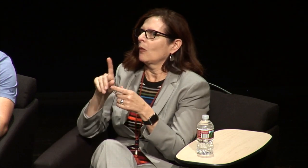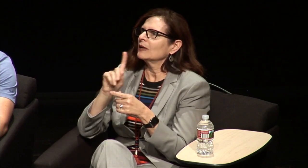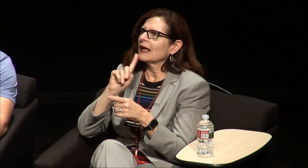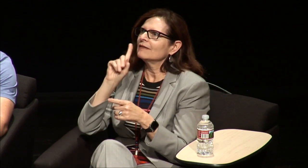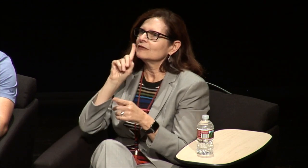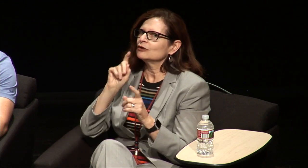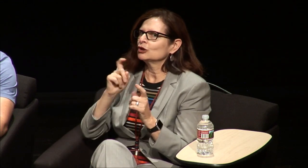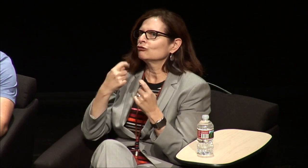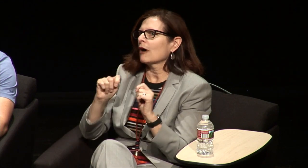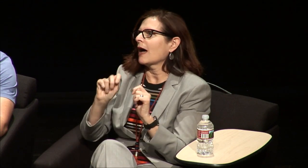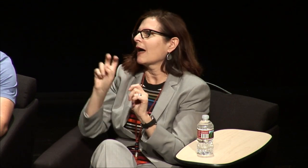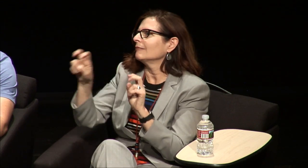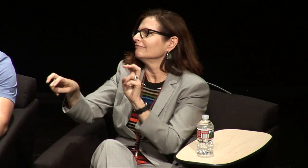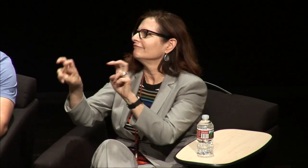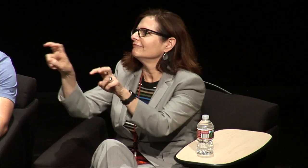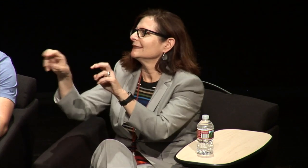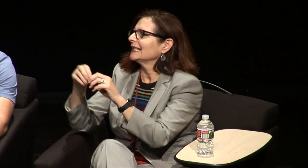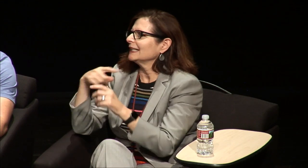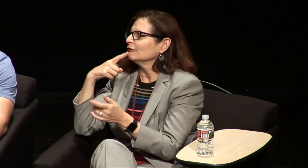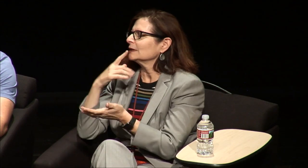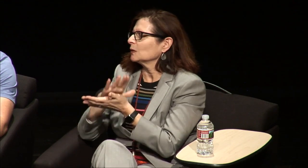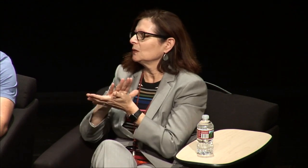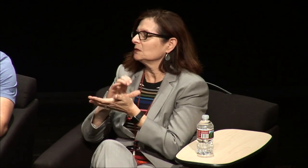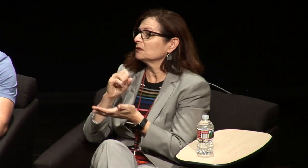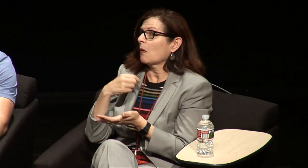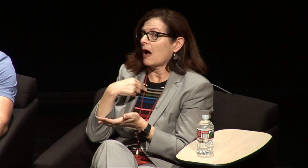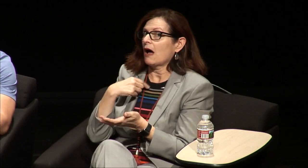that idea was starting that maybe deaf students should try to be in hearing